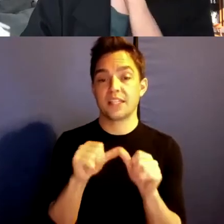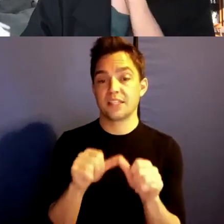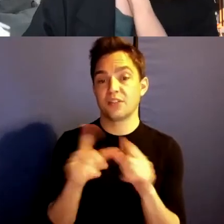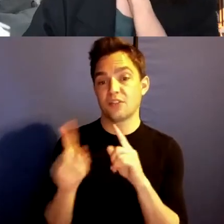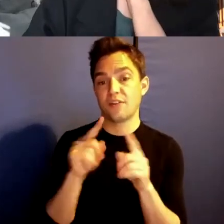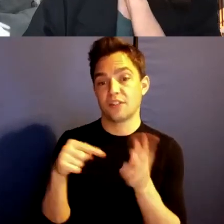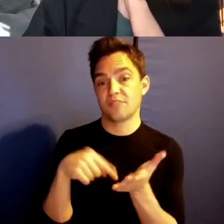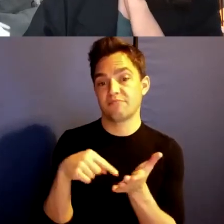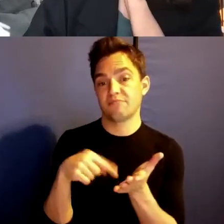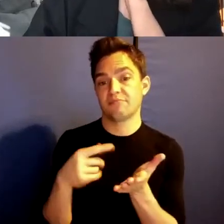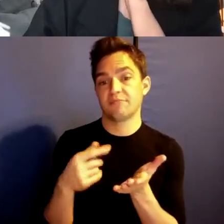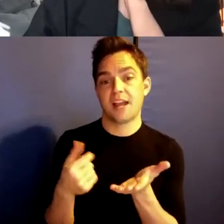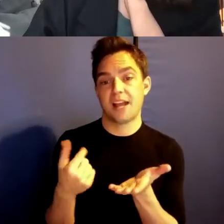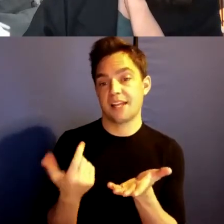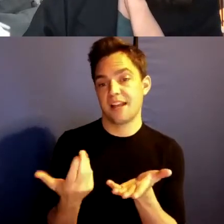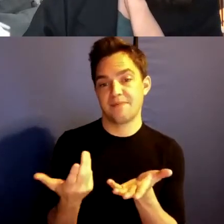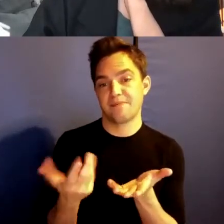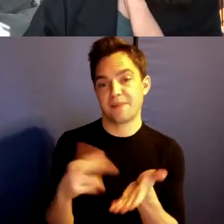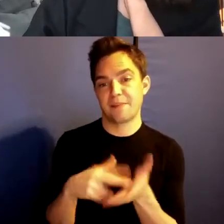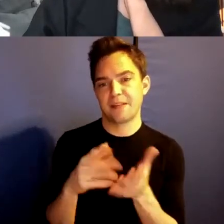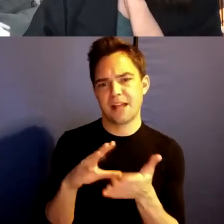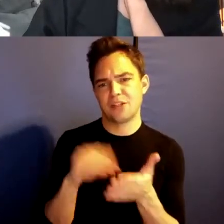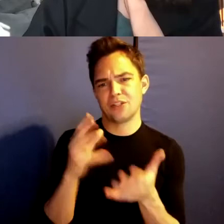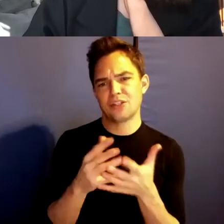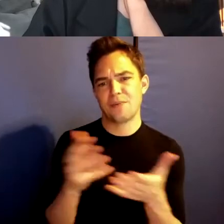on this conversation. I learned so much from this interaction.